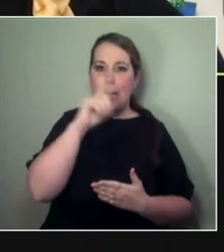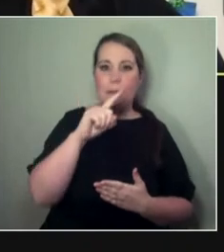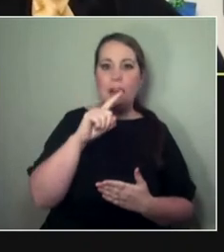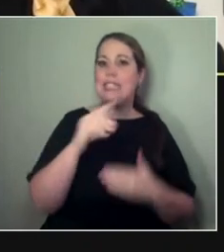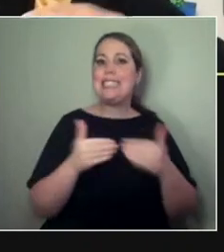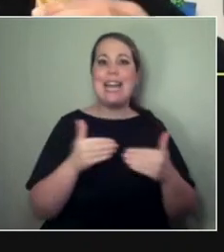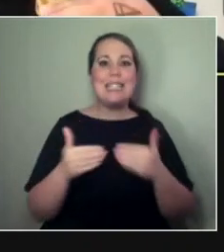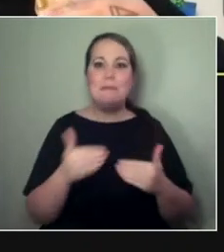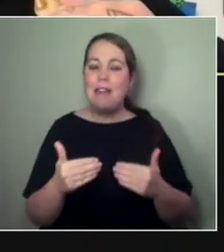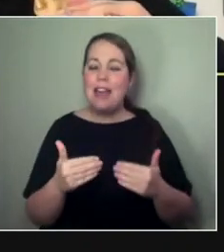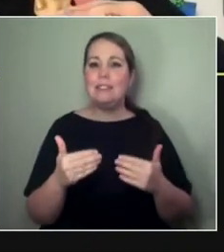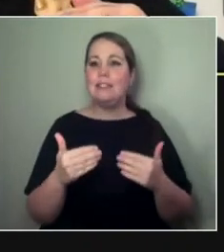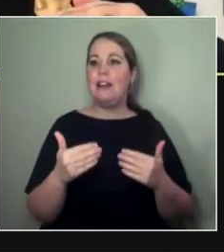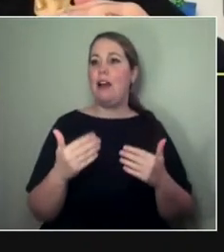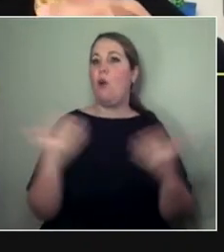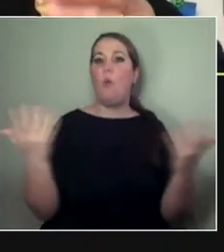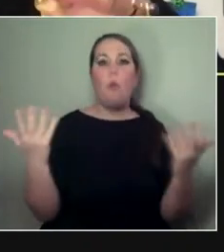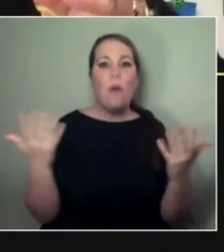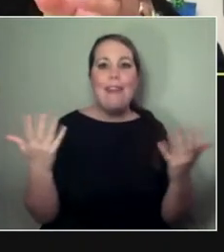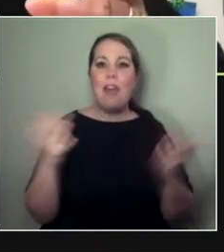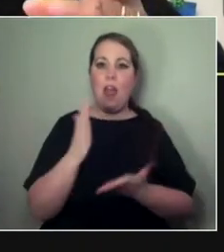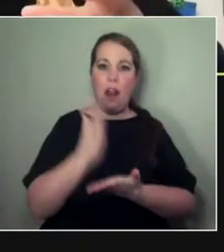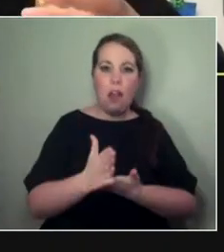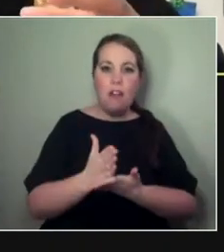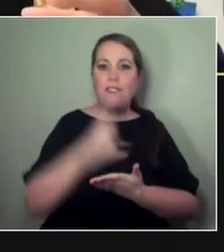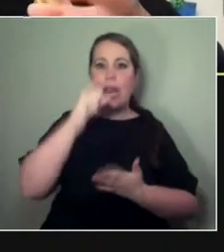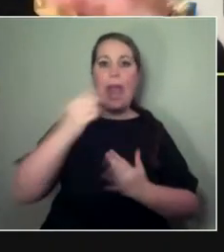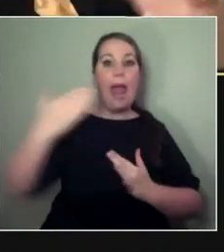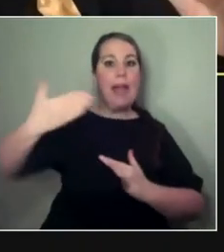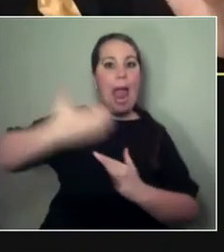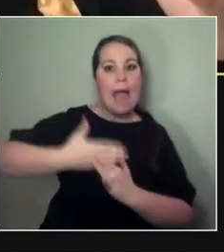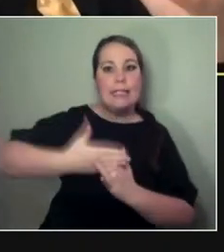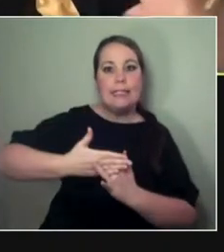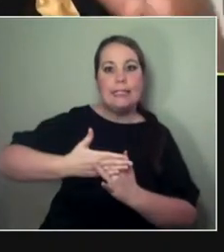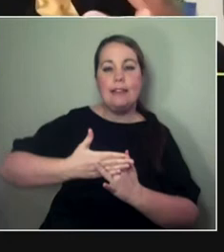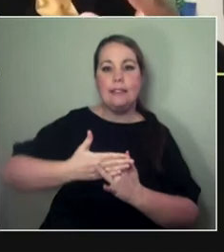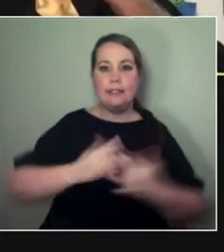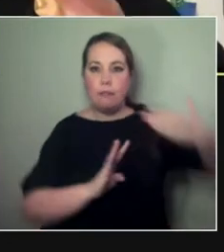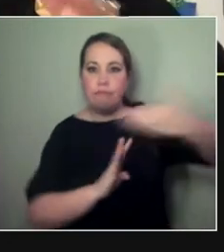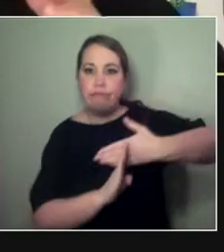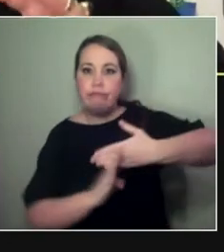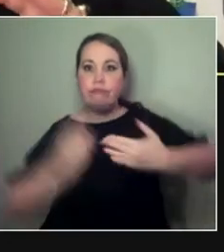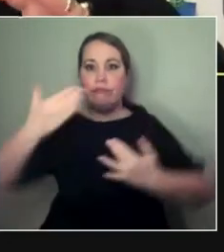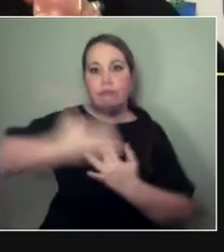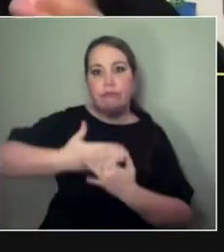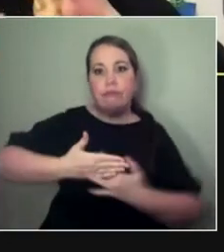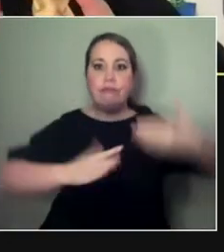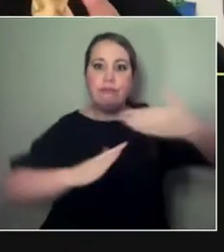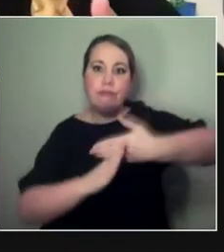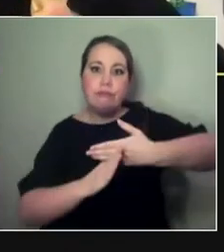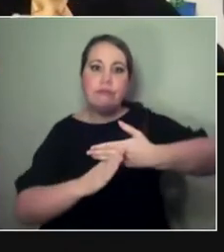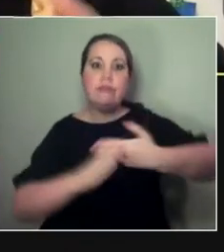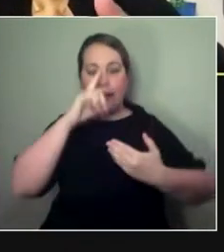whether that be through sort of letting it exist in a different form or asking an artist to respond to it.